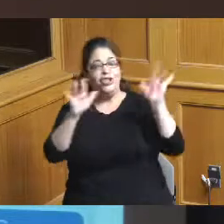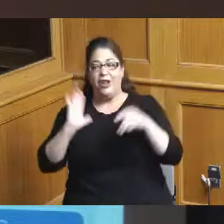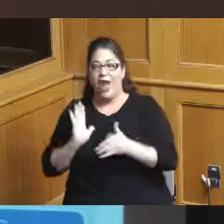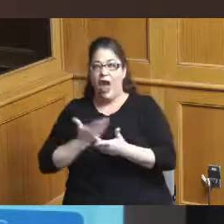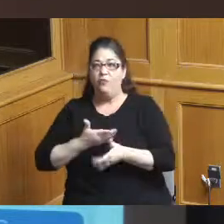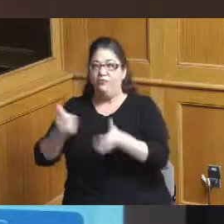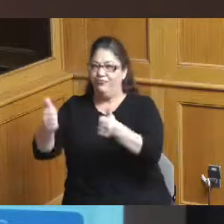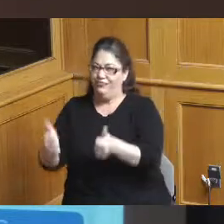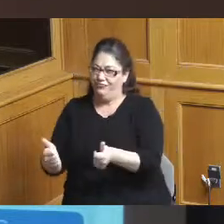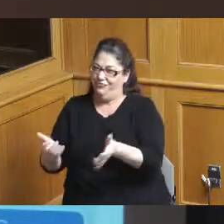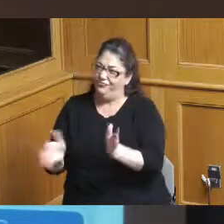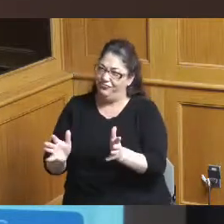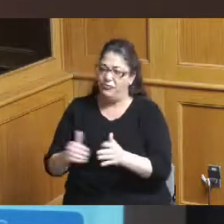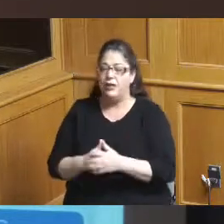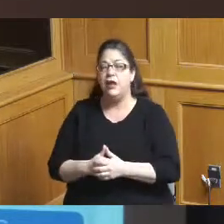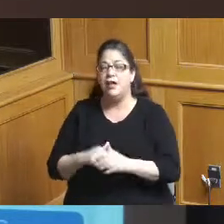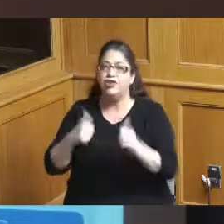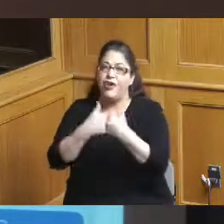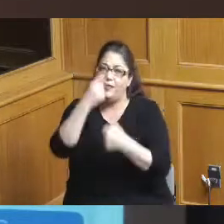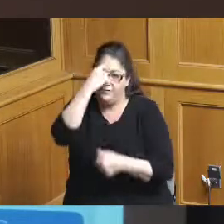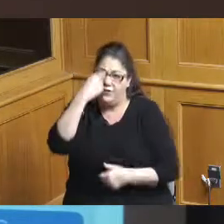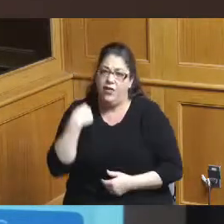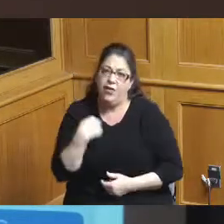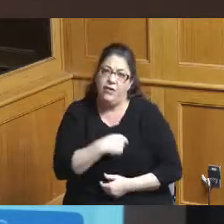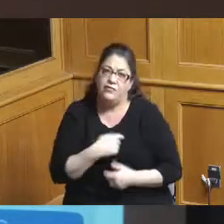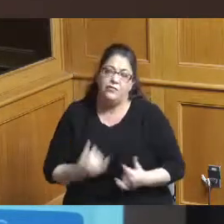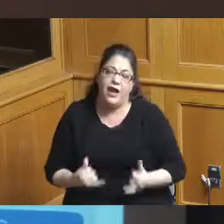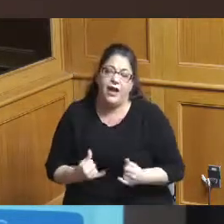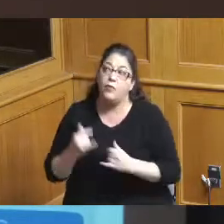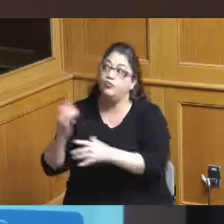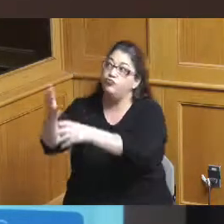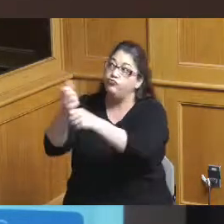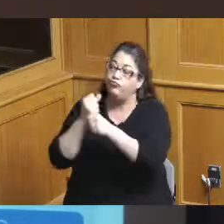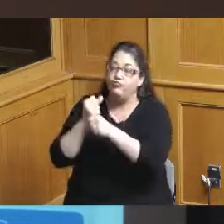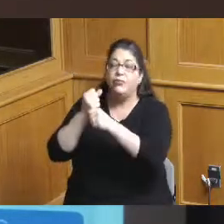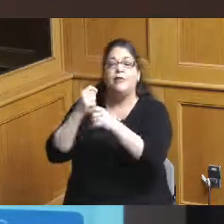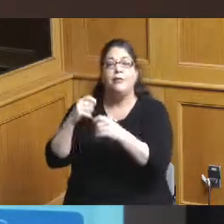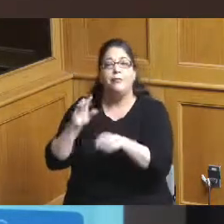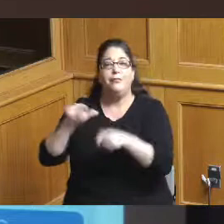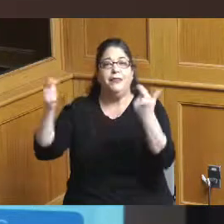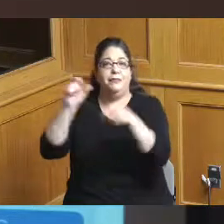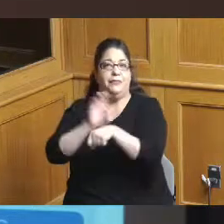which is obviously a challenge we face but we also know that the millennium hotel acquisition